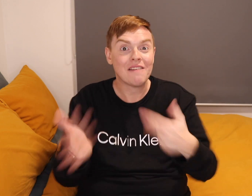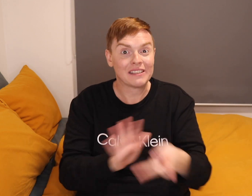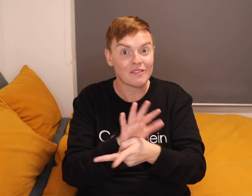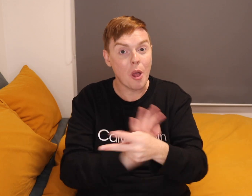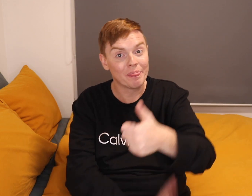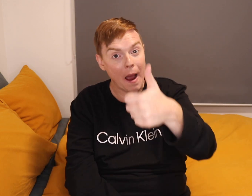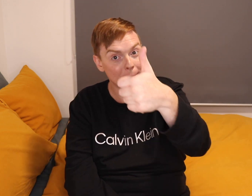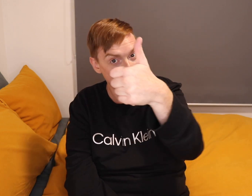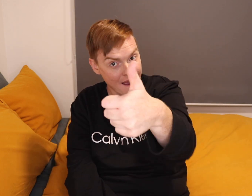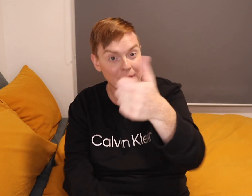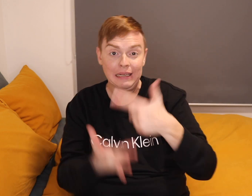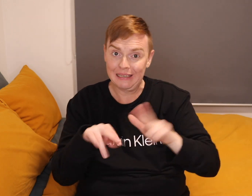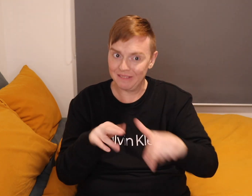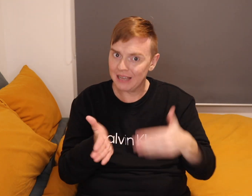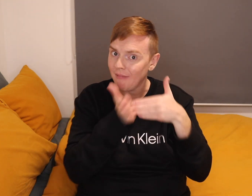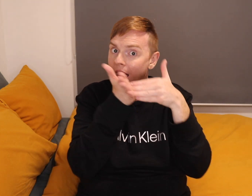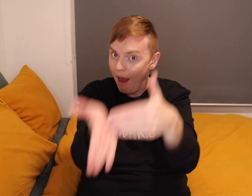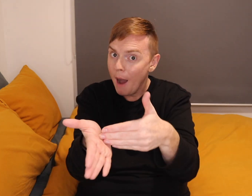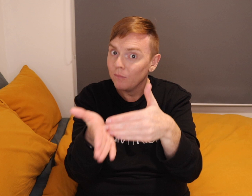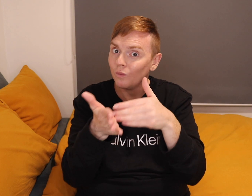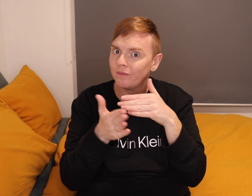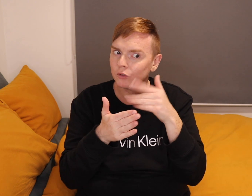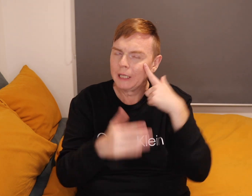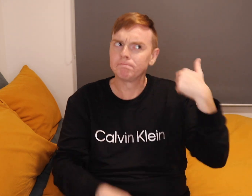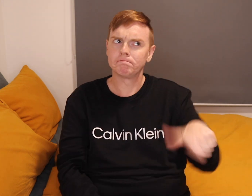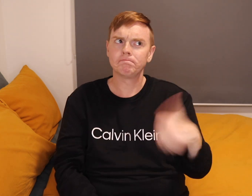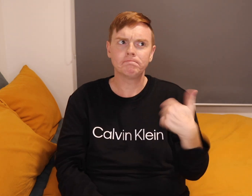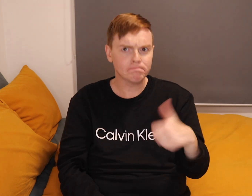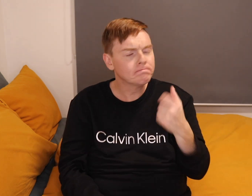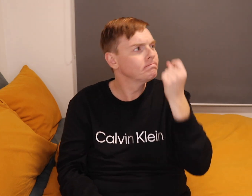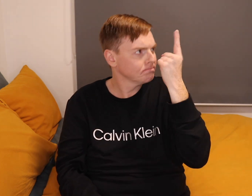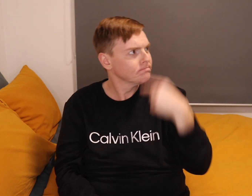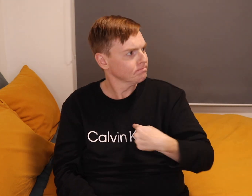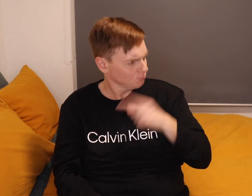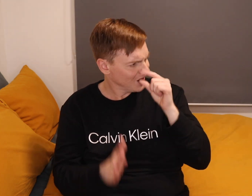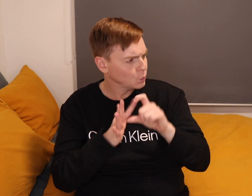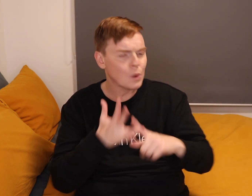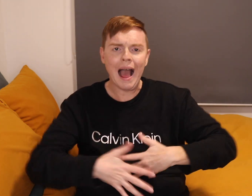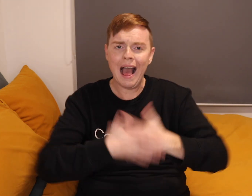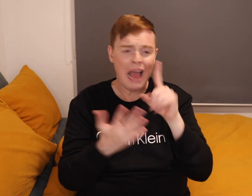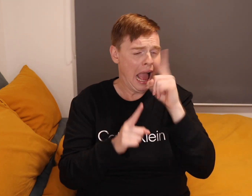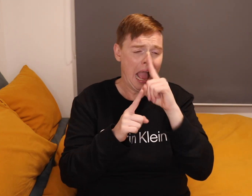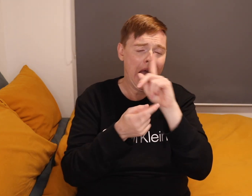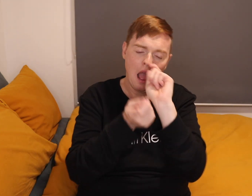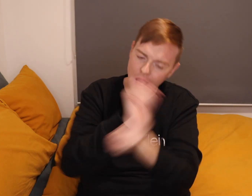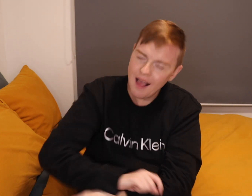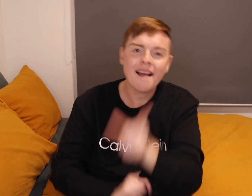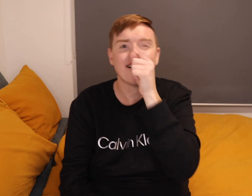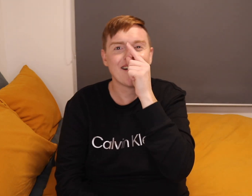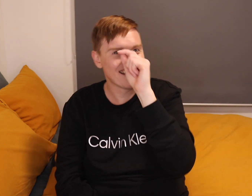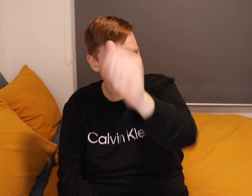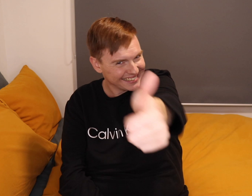Give this video a thumb up if this has helps you to understand more and change from "can't" to "can".